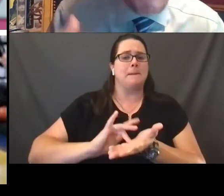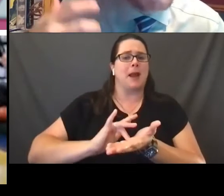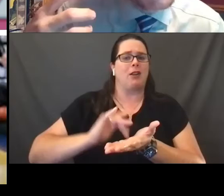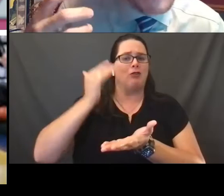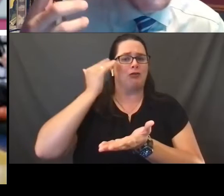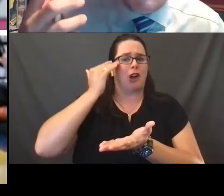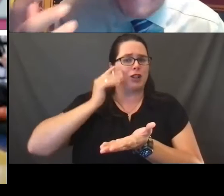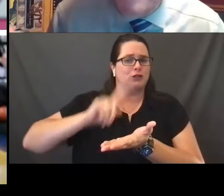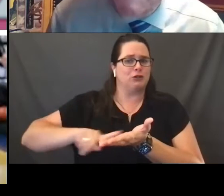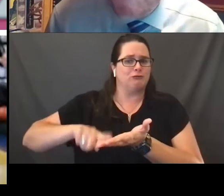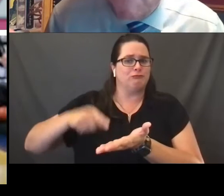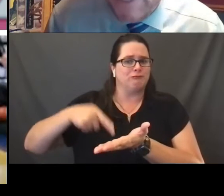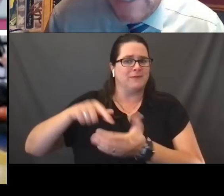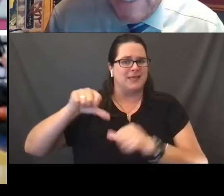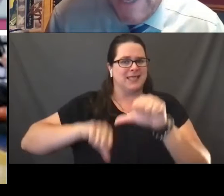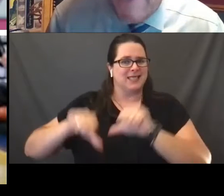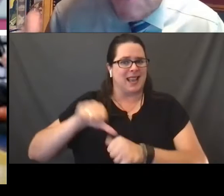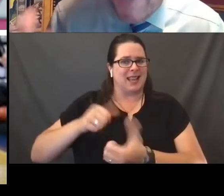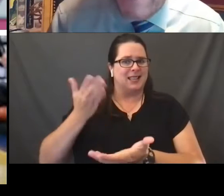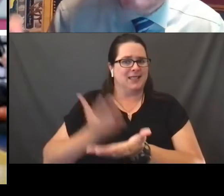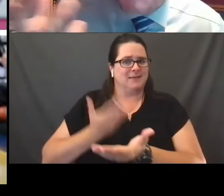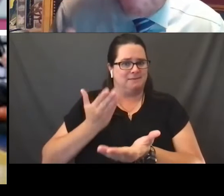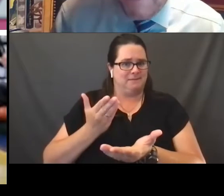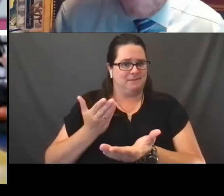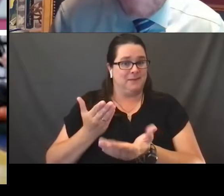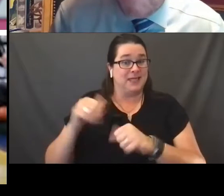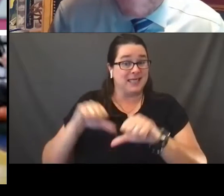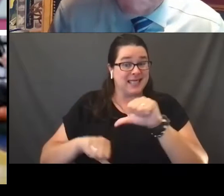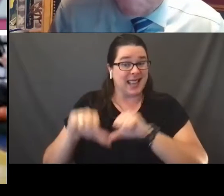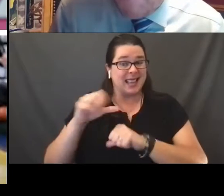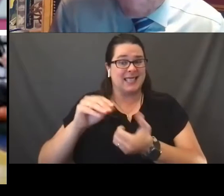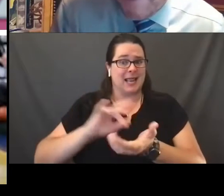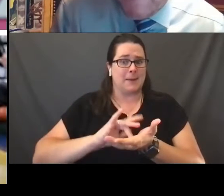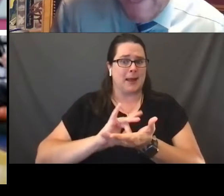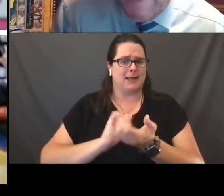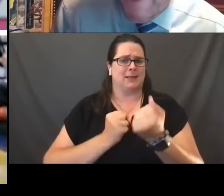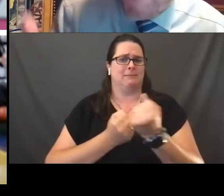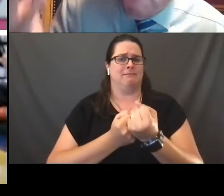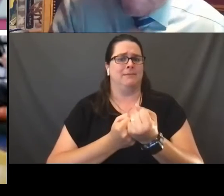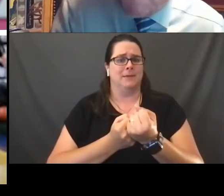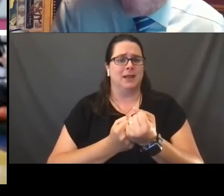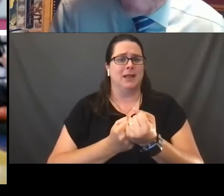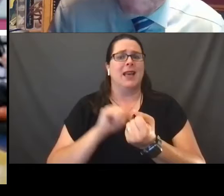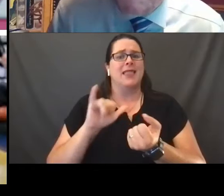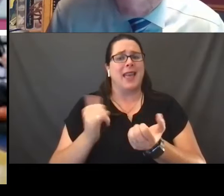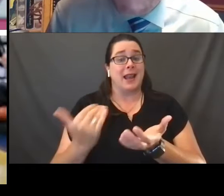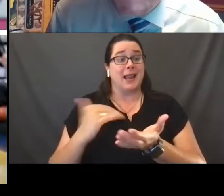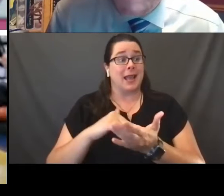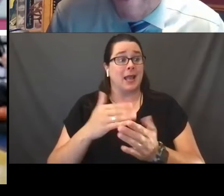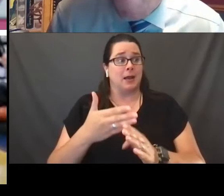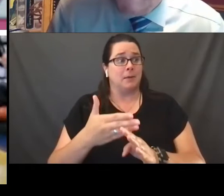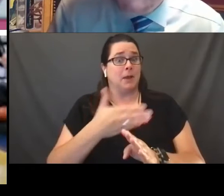On scientific validity, science and medicine, the things that, again, the fourth circuit was embracing